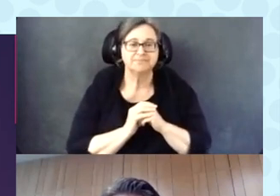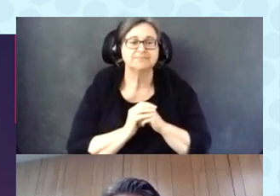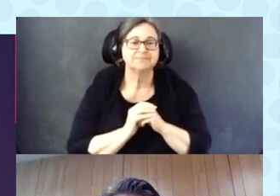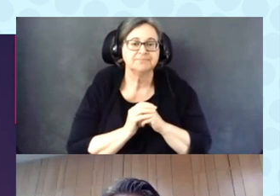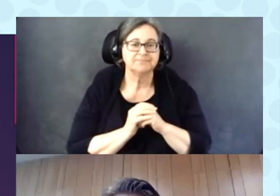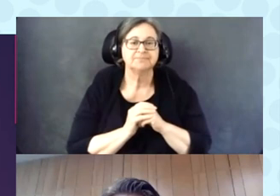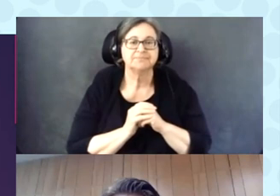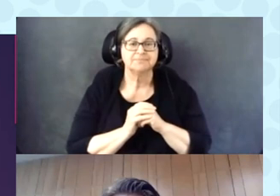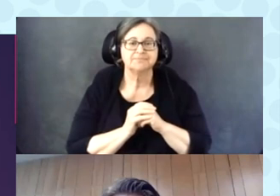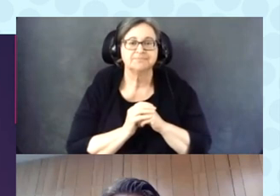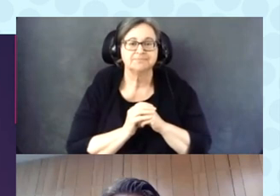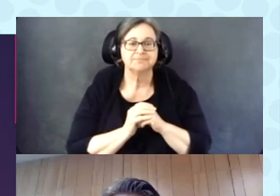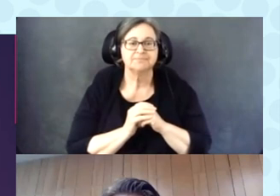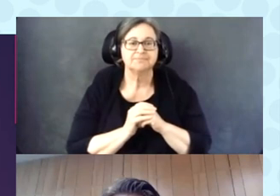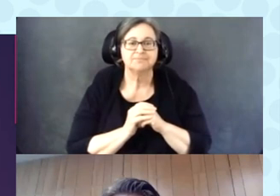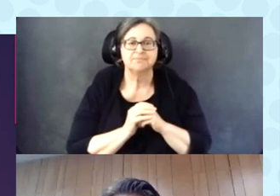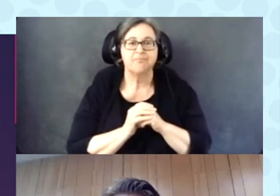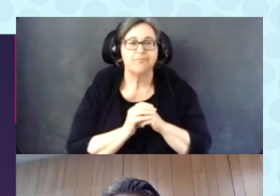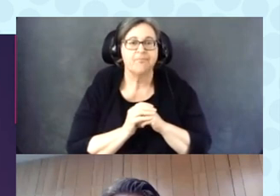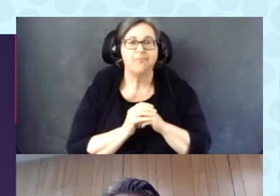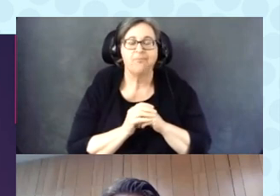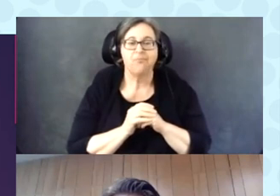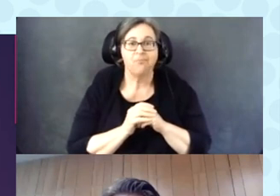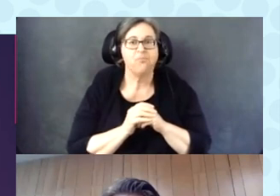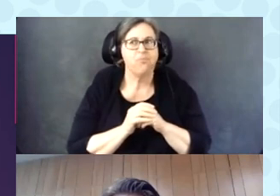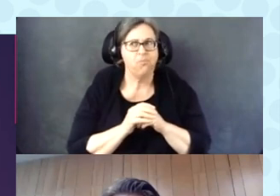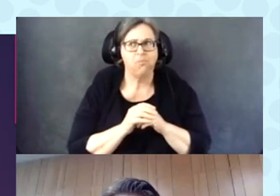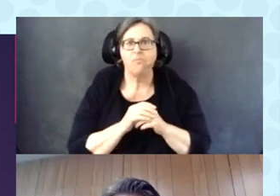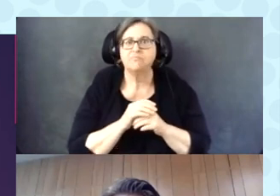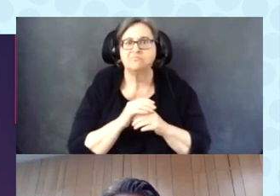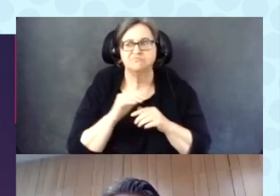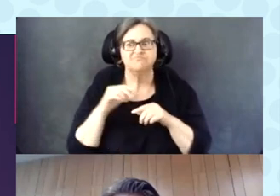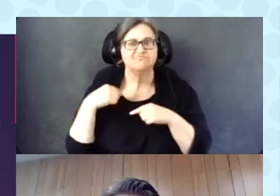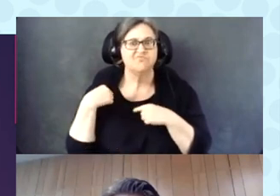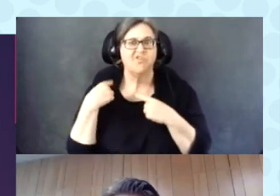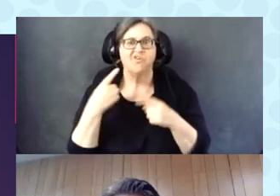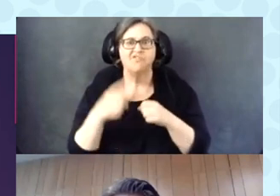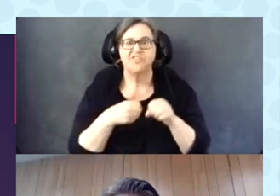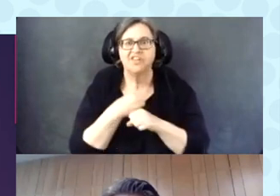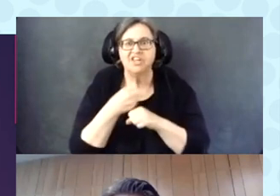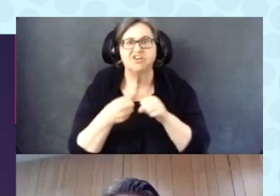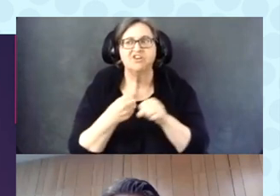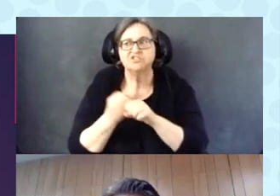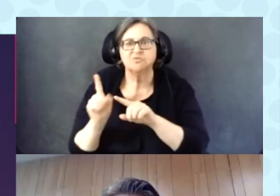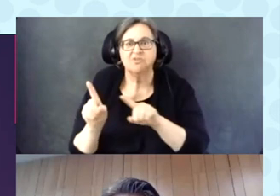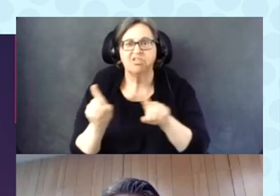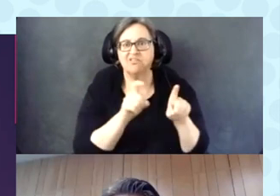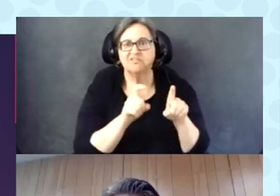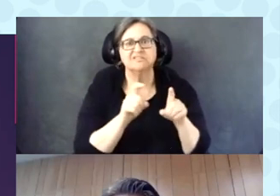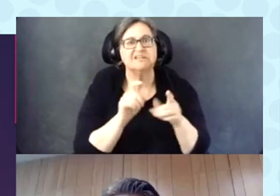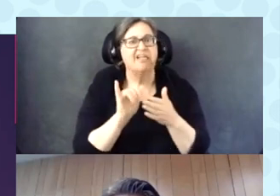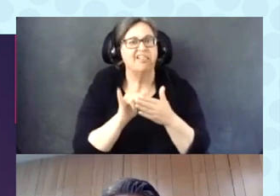And throughout our surveys that we've taken over the years, and so this is a problem that